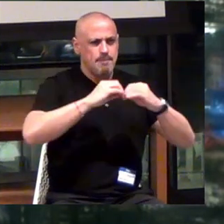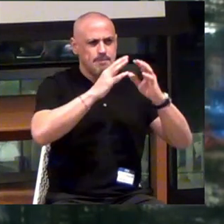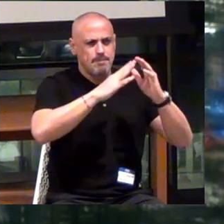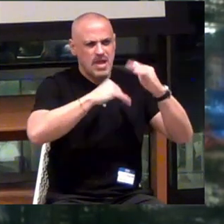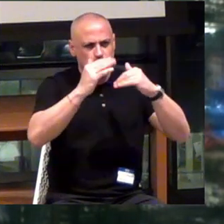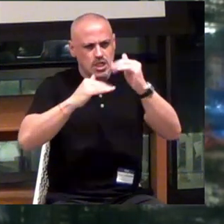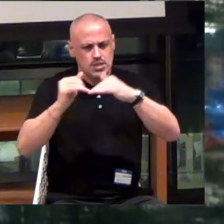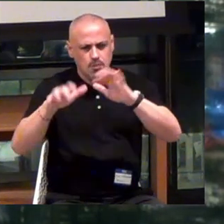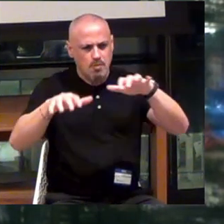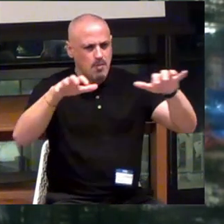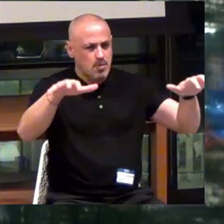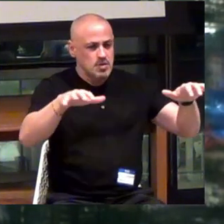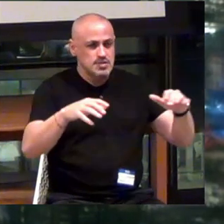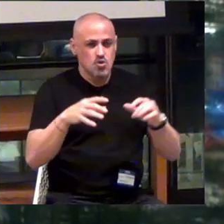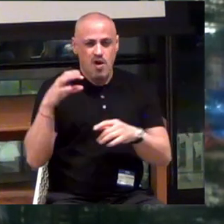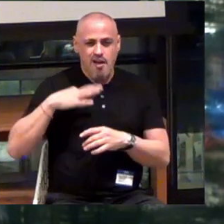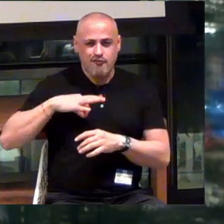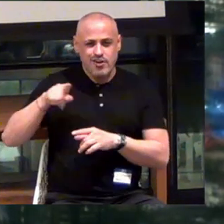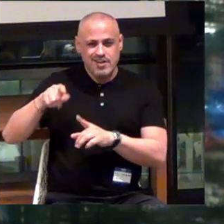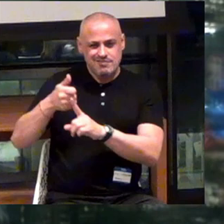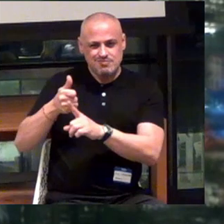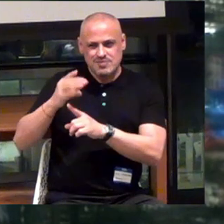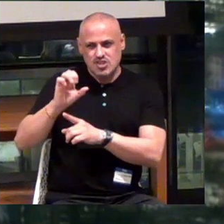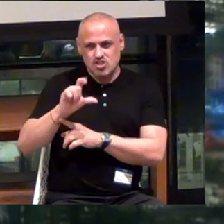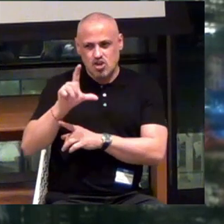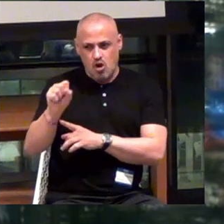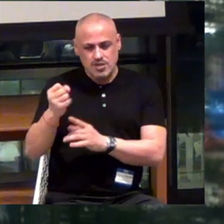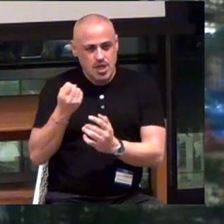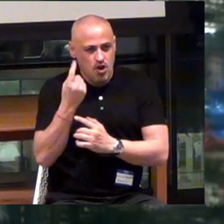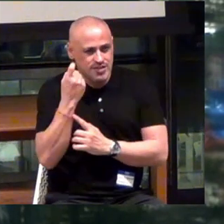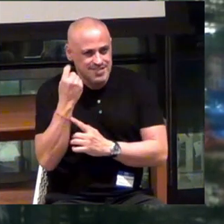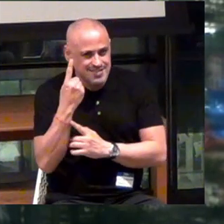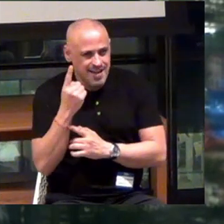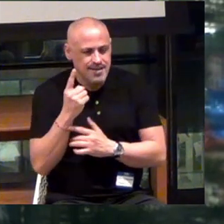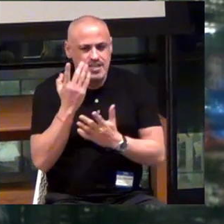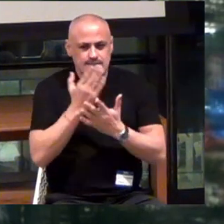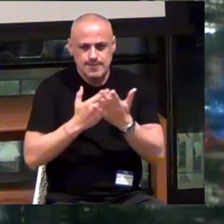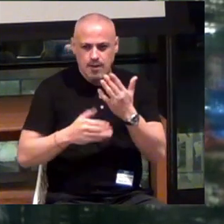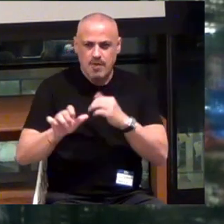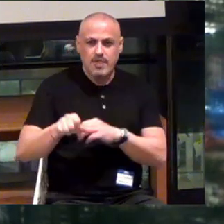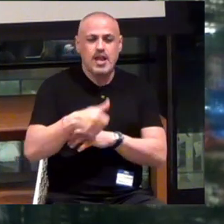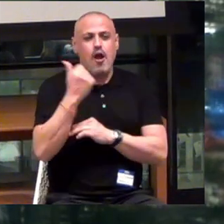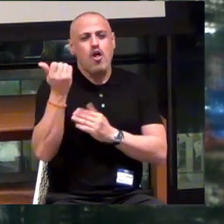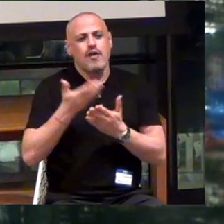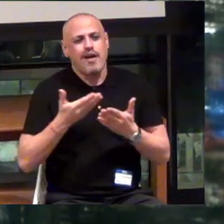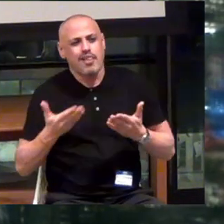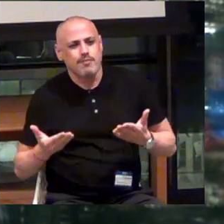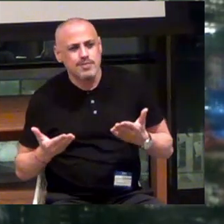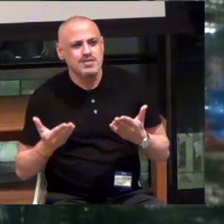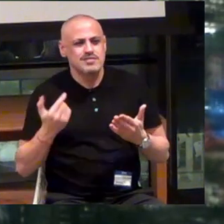And I credit Charles with understanding some of the othered elements of what we believed